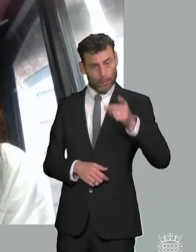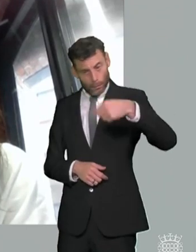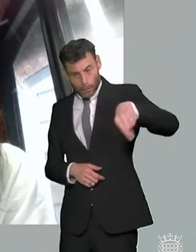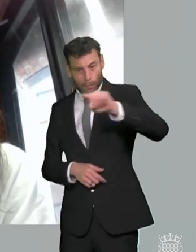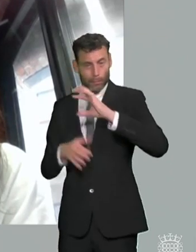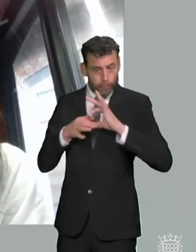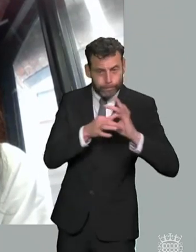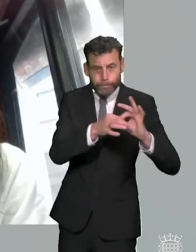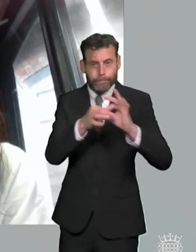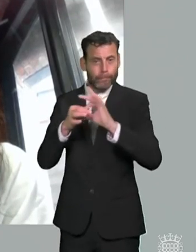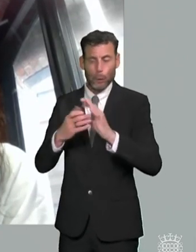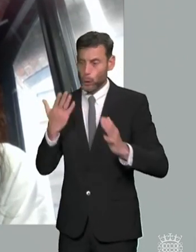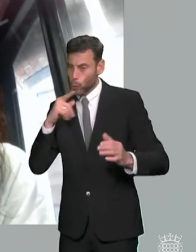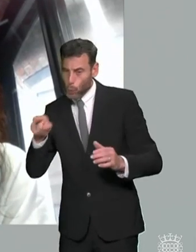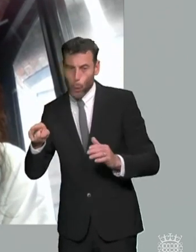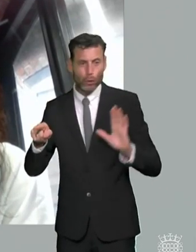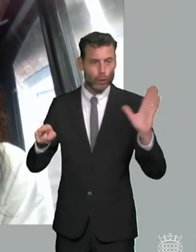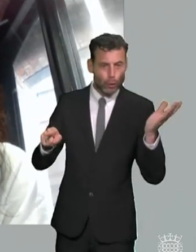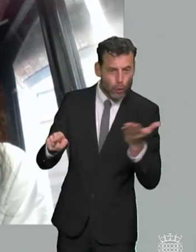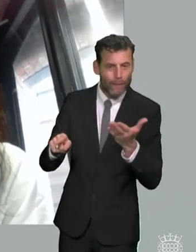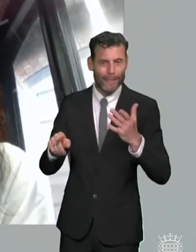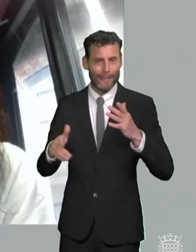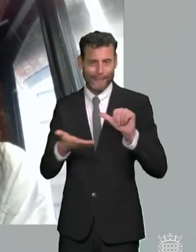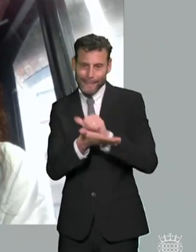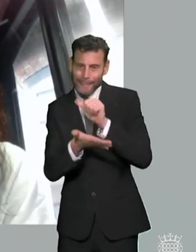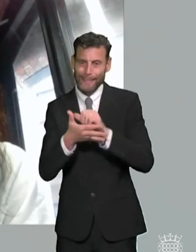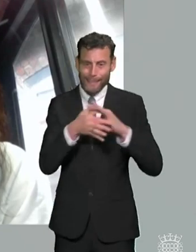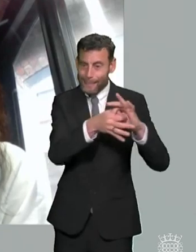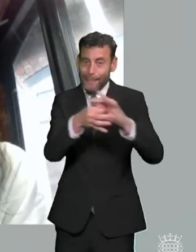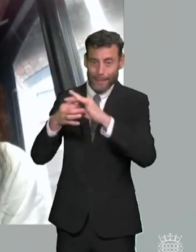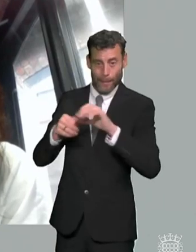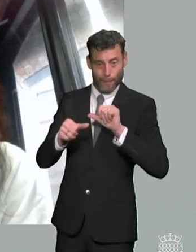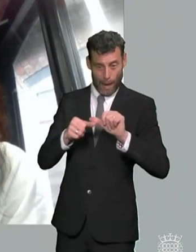because there is so much um you know sort of interlink between them and i i think kind of short